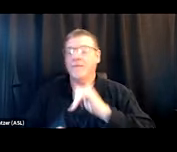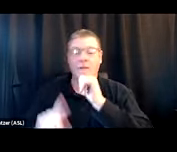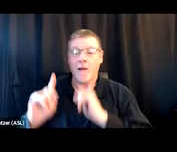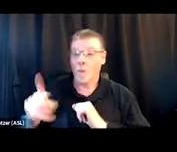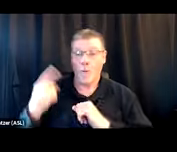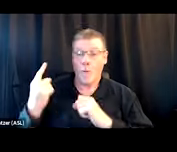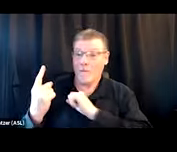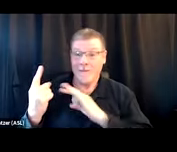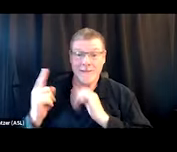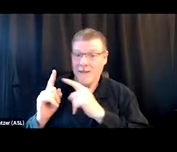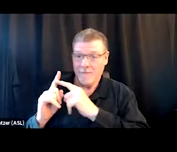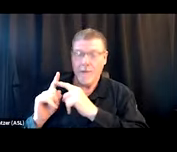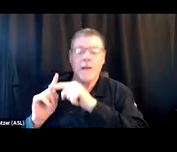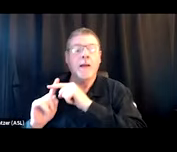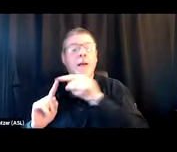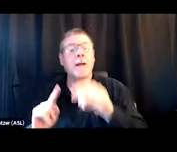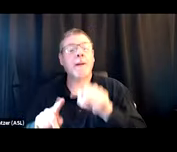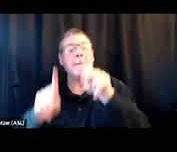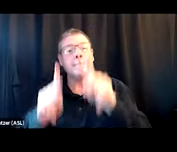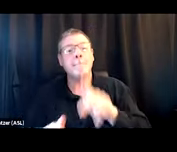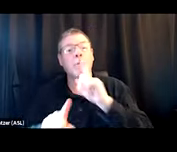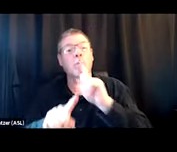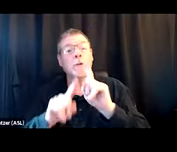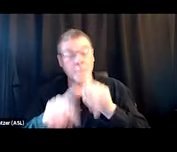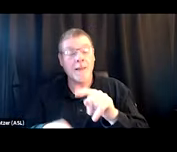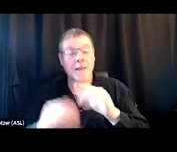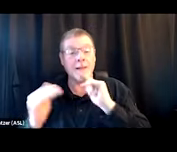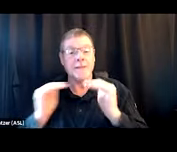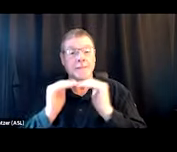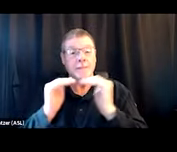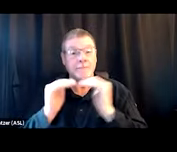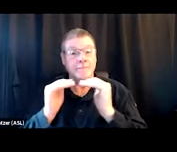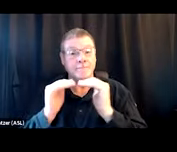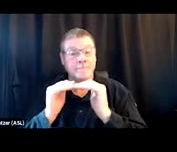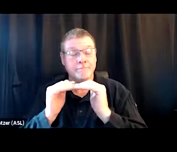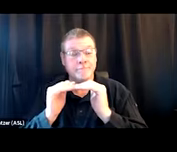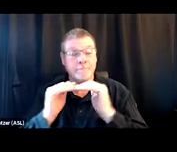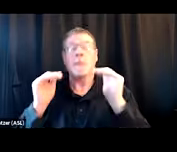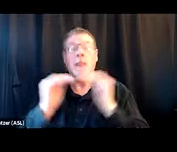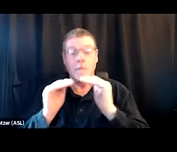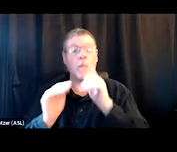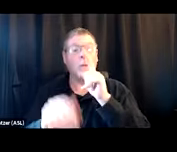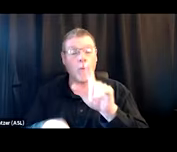because the person most likely to respond to an overdose is actually a peer, a person who's also using substances.